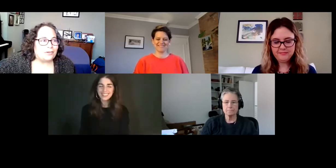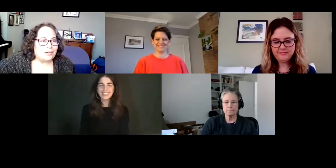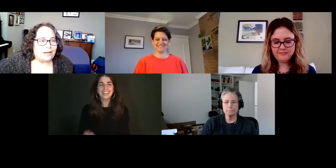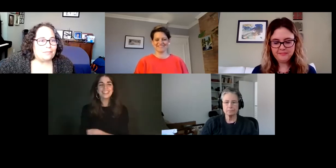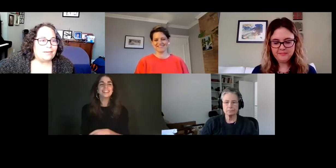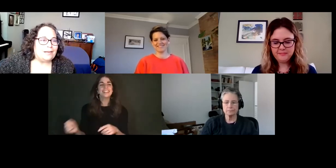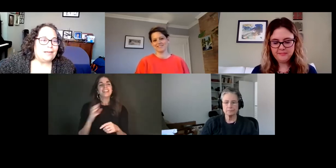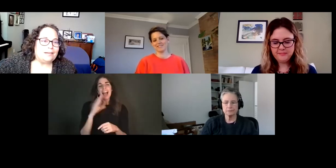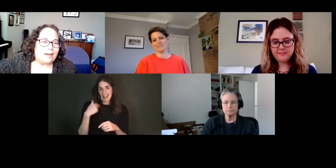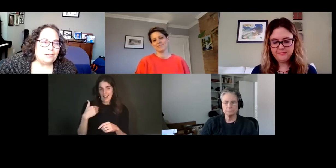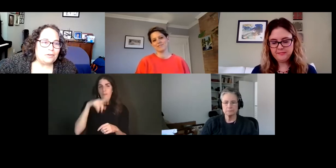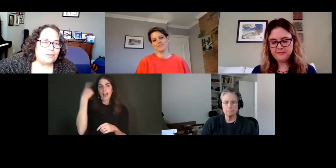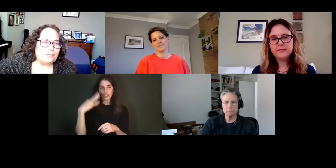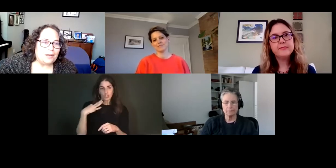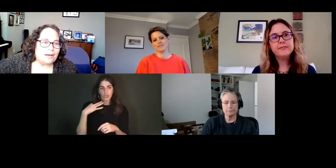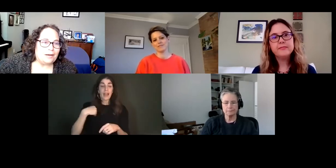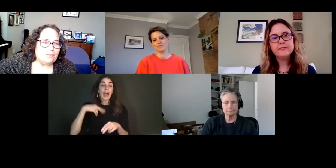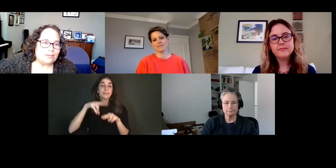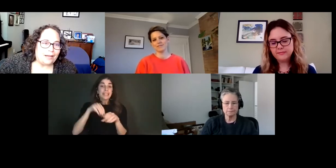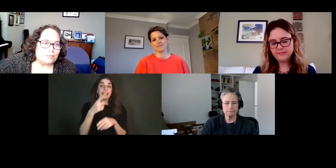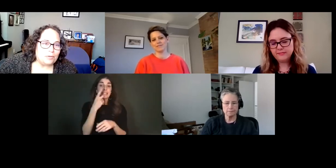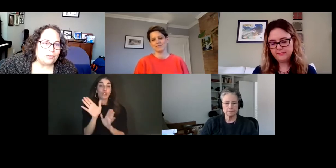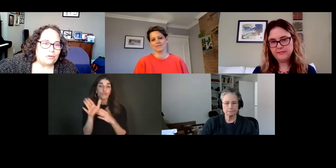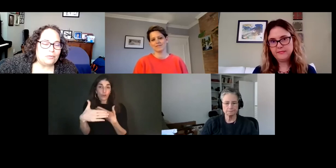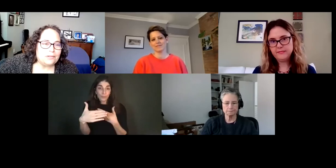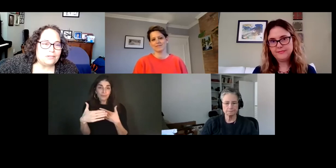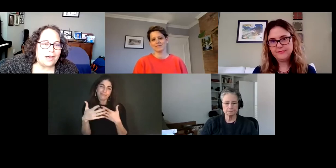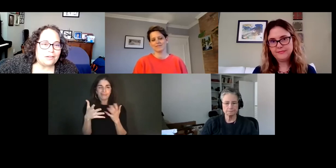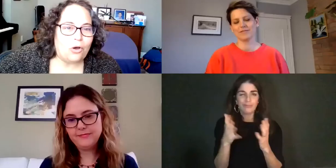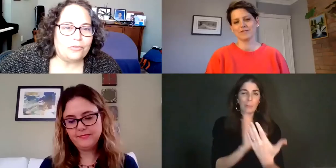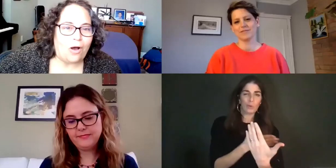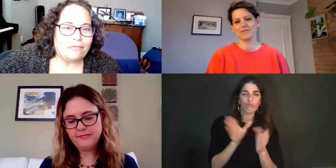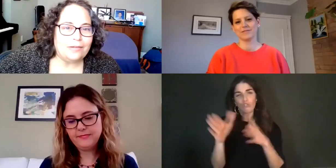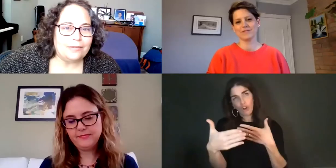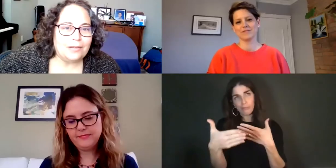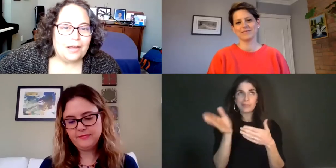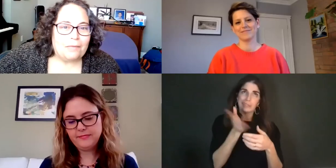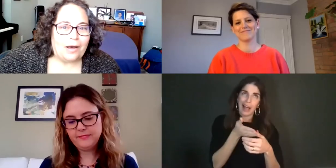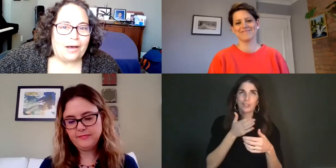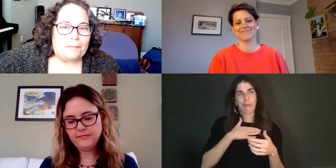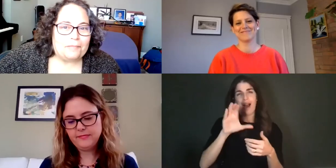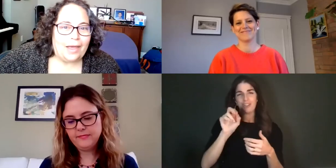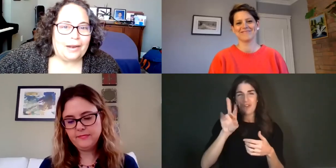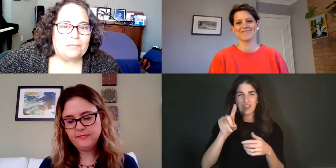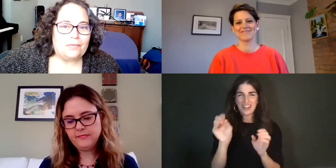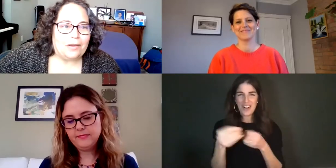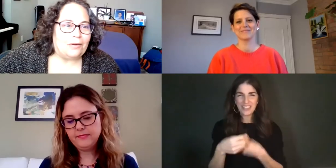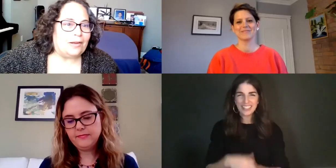shirt. I am sitting in a dining room, slash, music room, slash, COVID office, and there